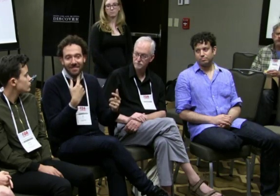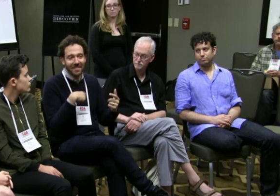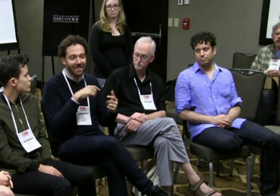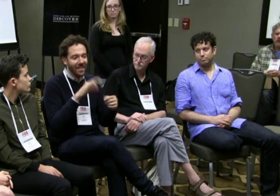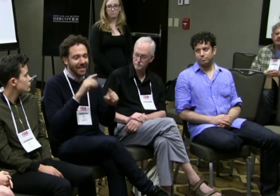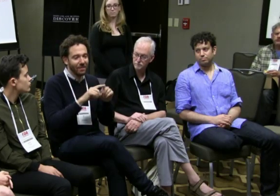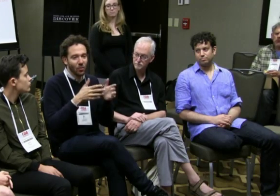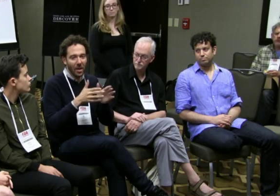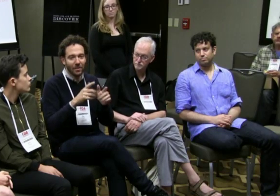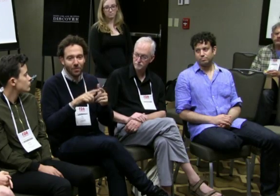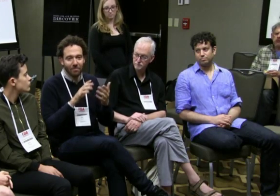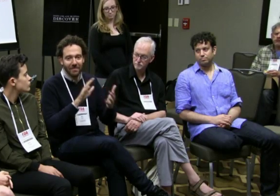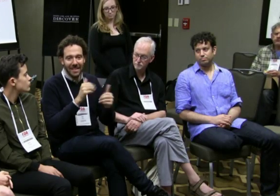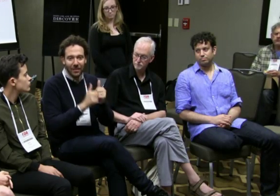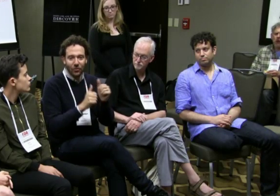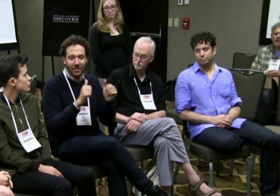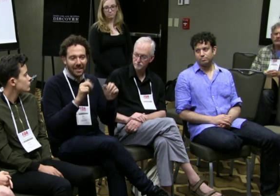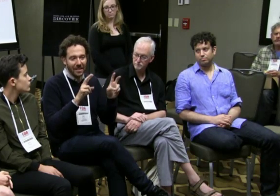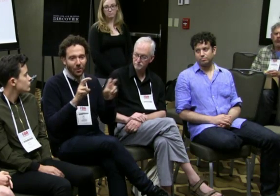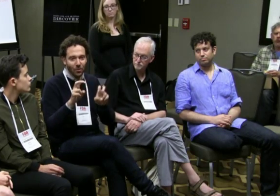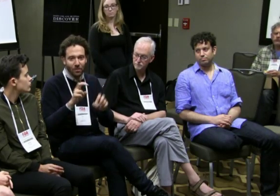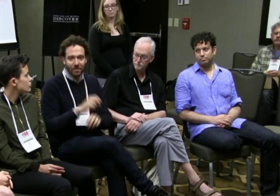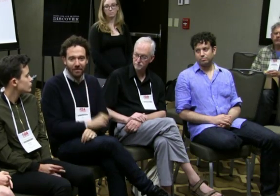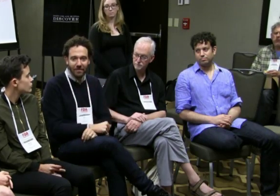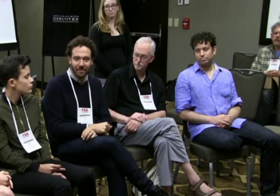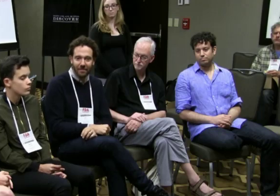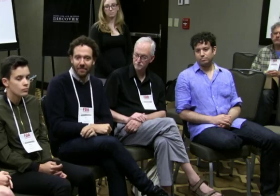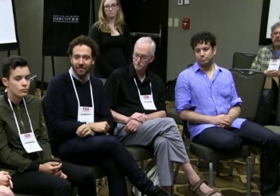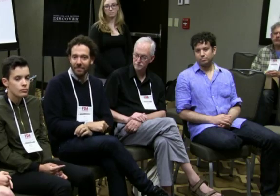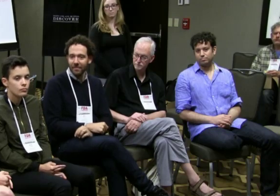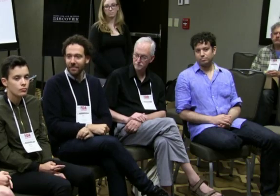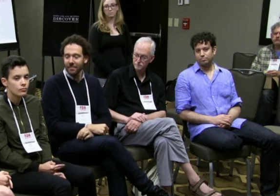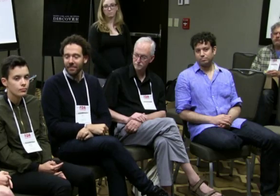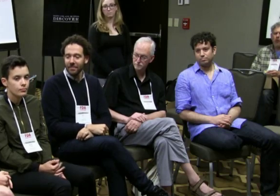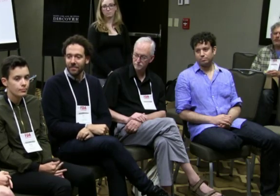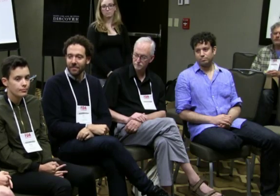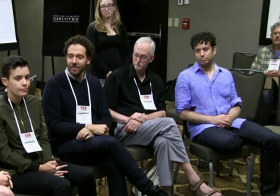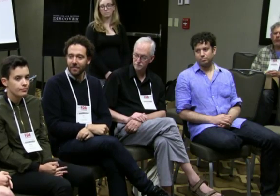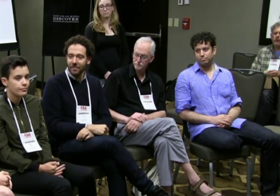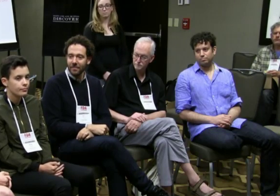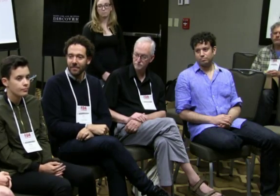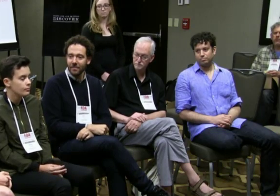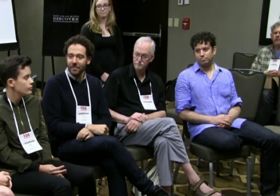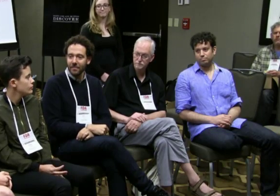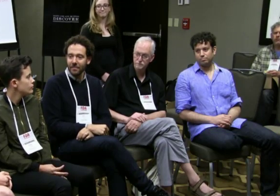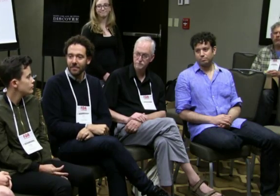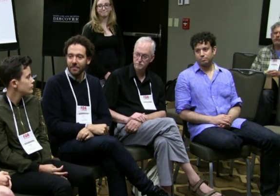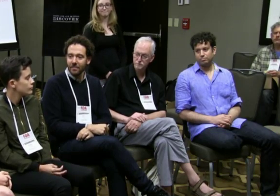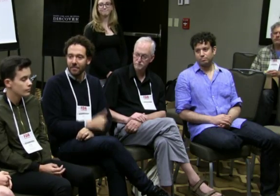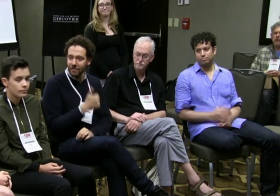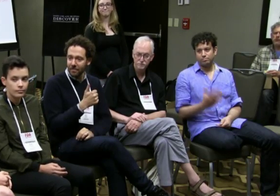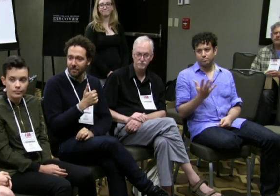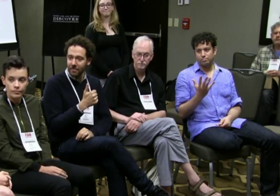by gesturing to one another or using smartphones, but there are several different ways to solve that issue.